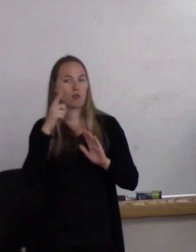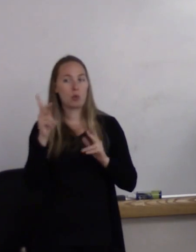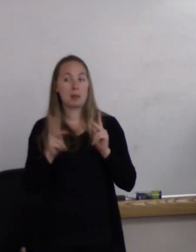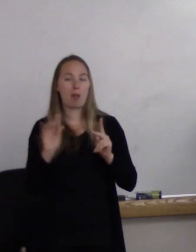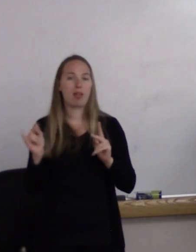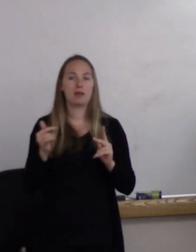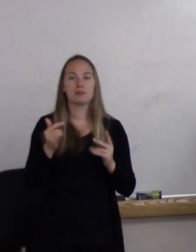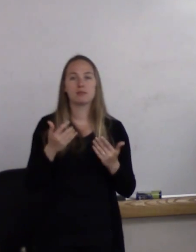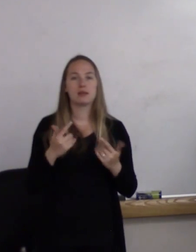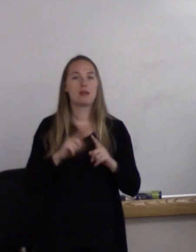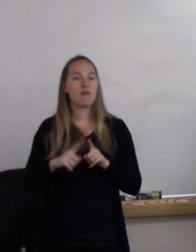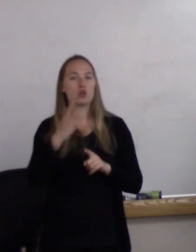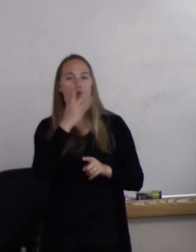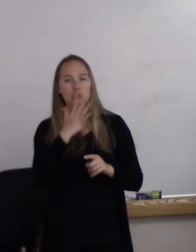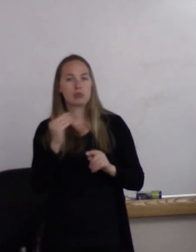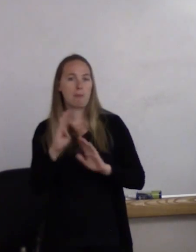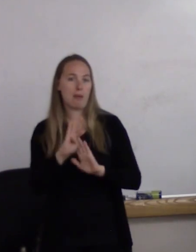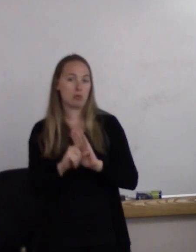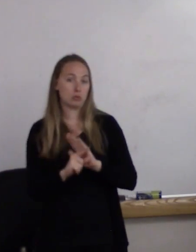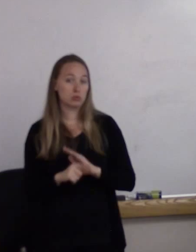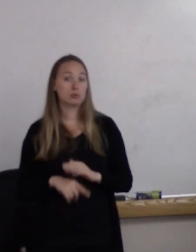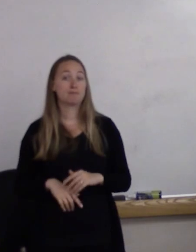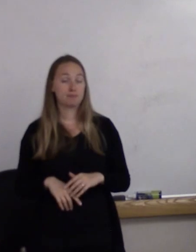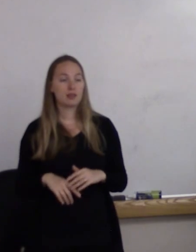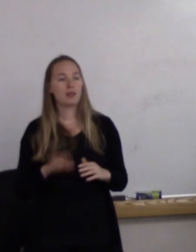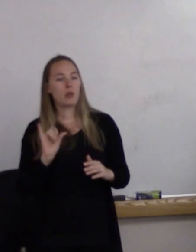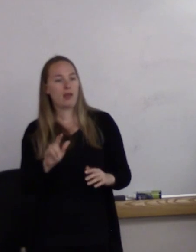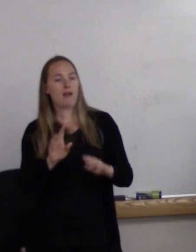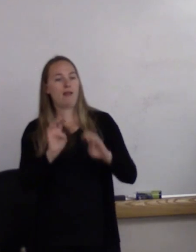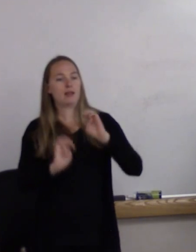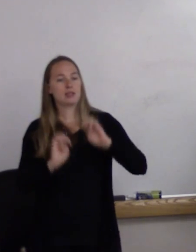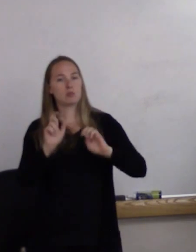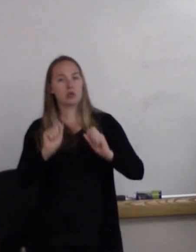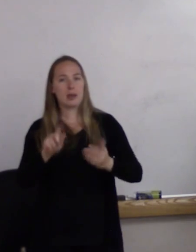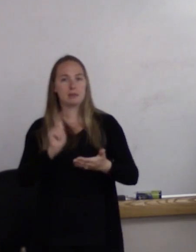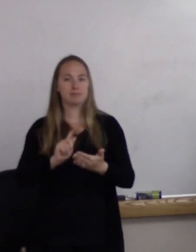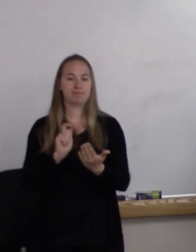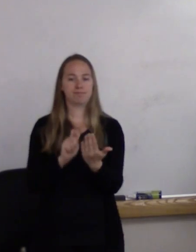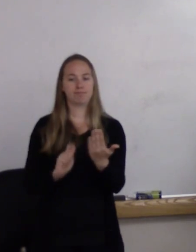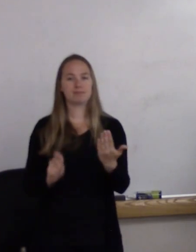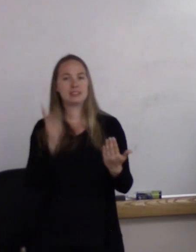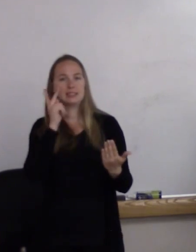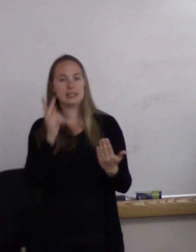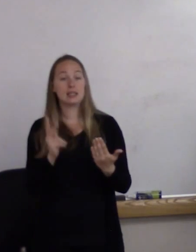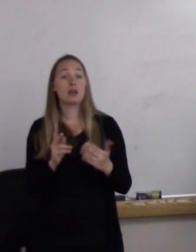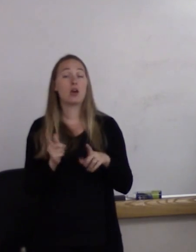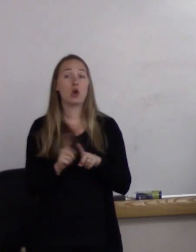and other backgrounds? So you can go through that assessment, and then we walk through a plan of action with people that we train.